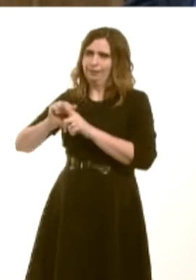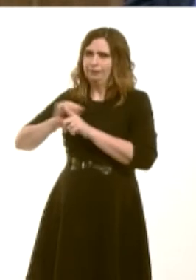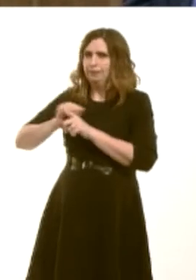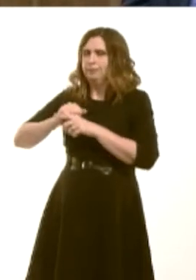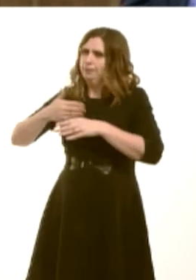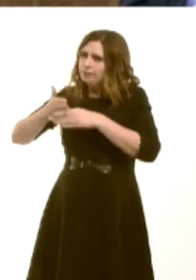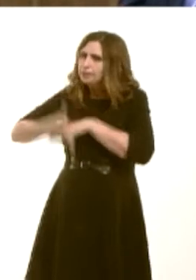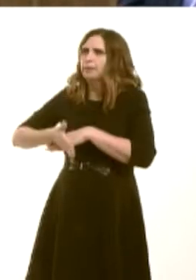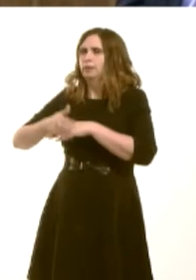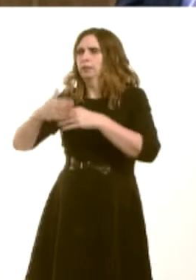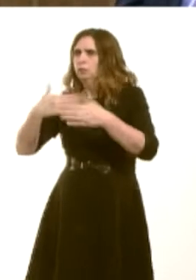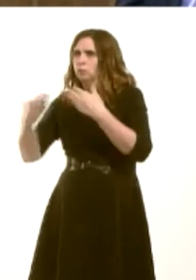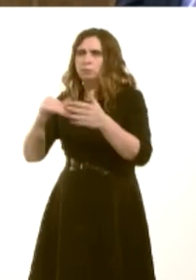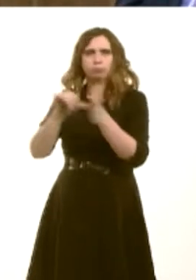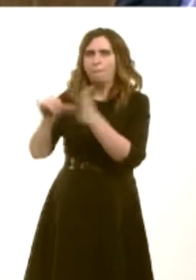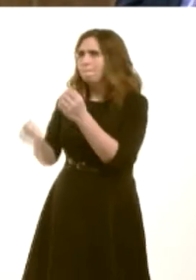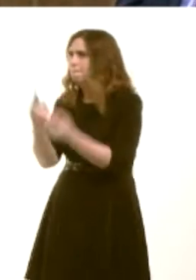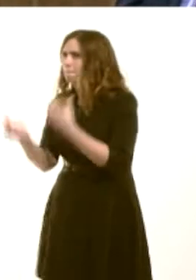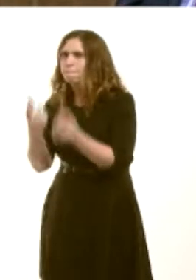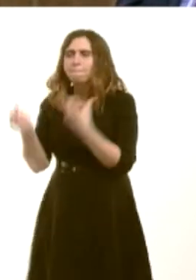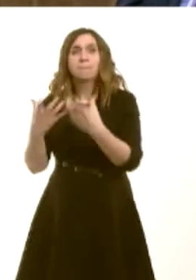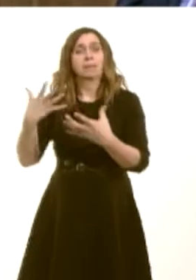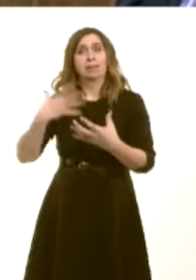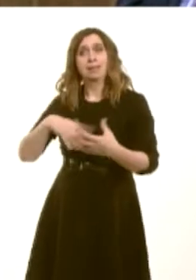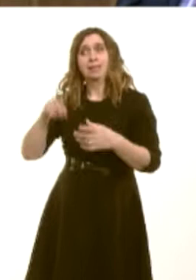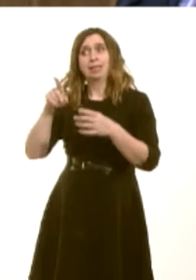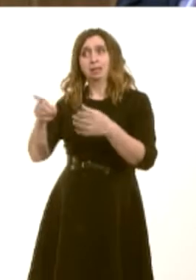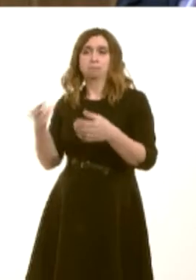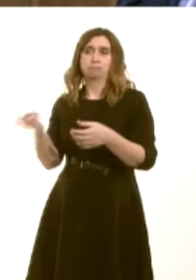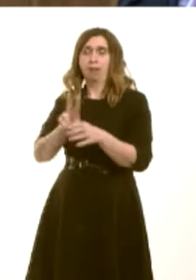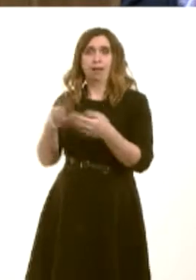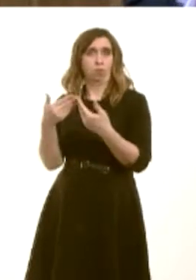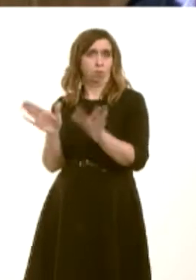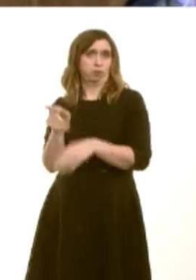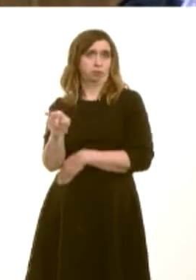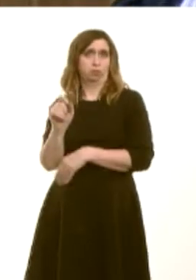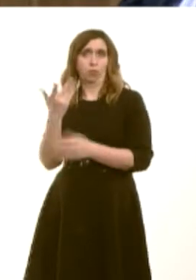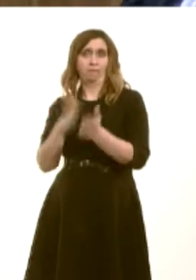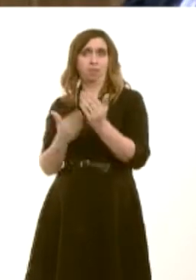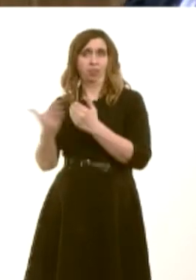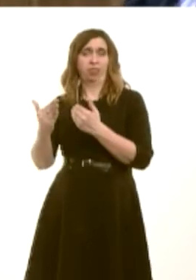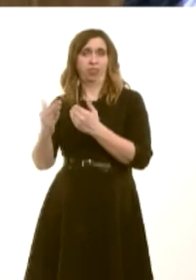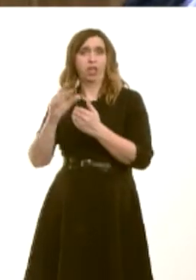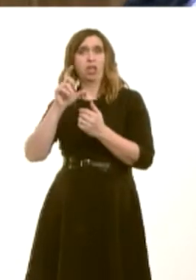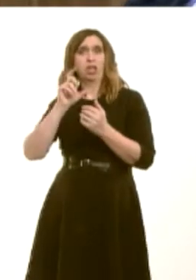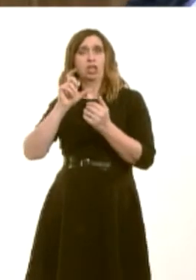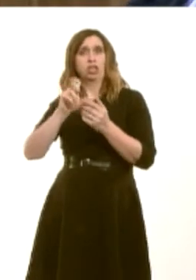heard me say many times, that department must be restored within 12 months, and, of course, the sub-regional neonatal intensive care centre for north Wales will be placed on a site at